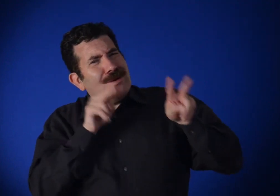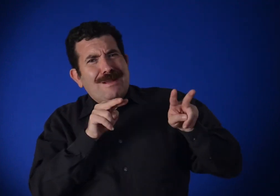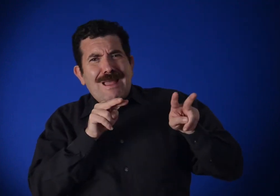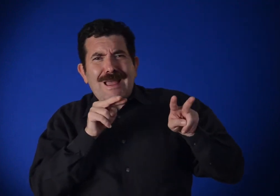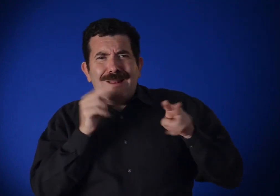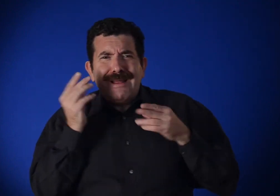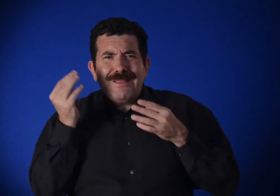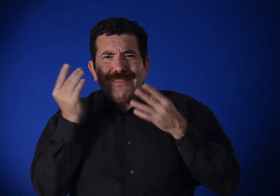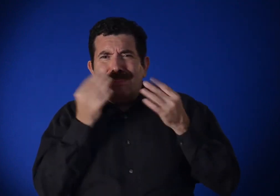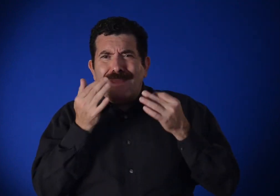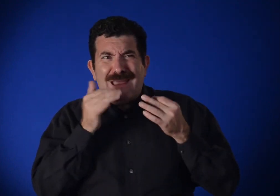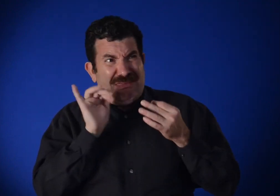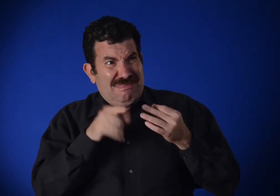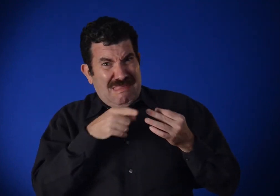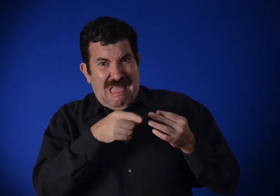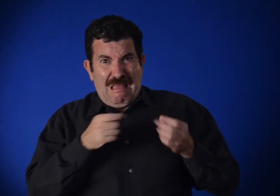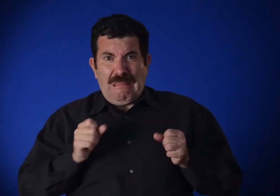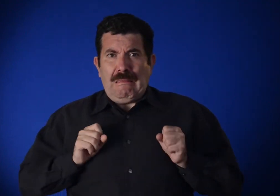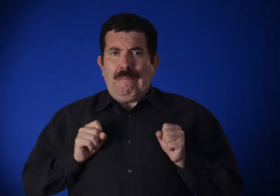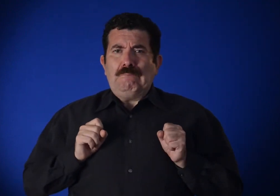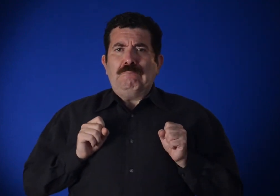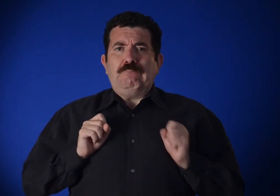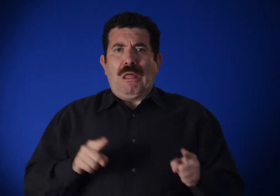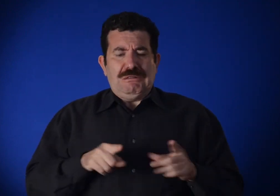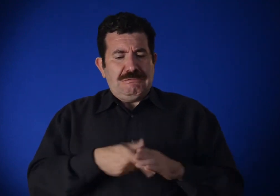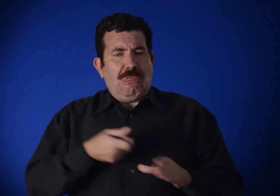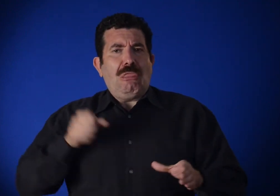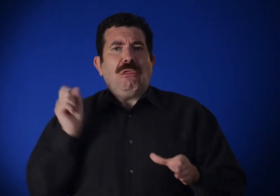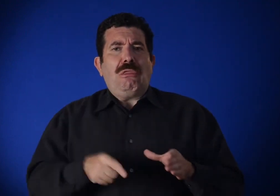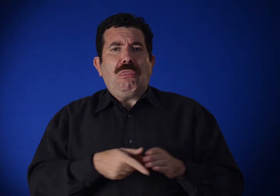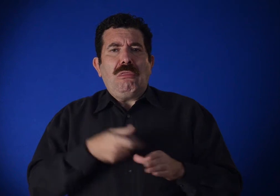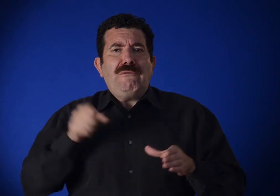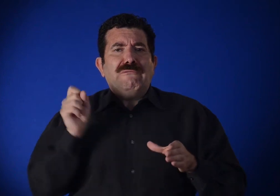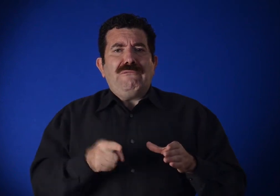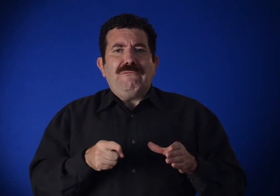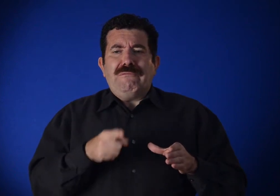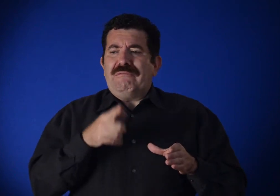Although there's the appearance of spontaneity,